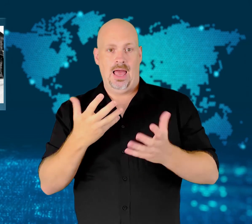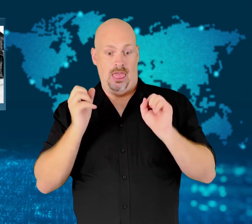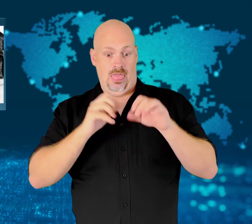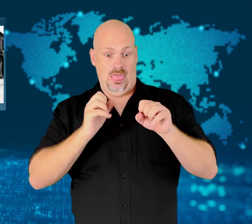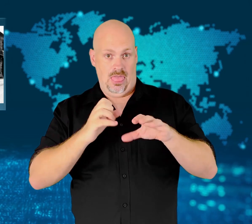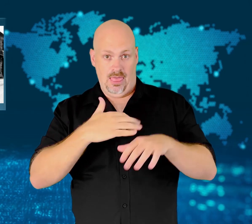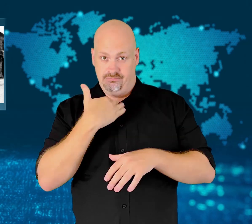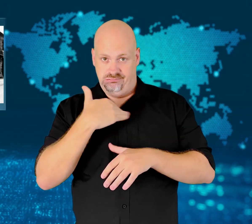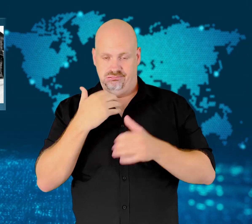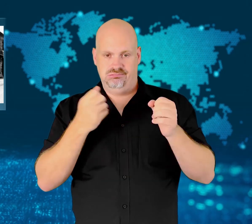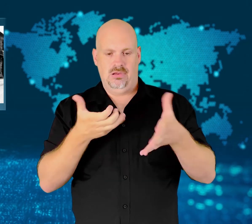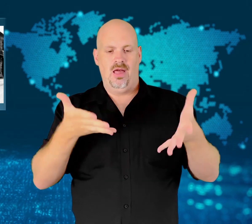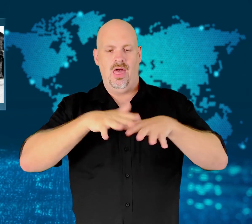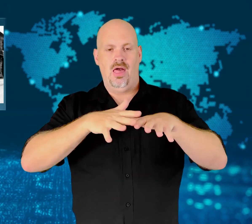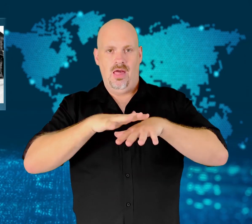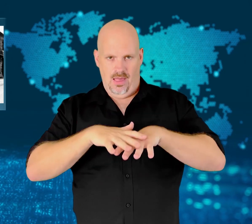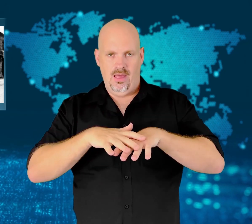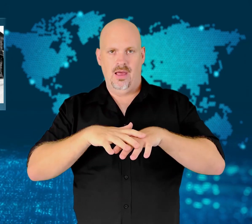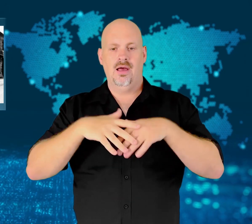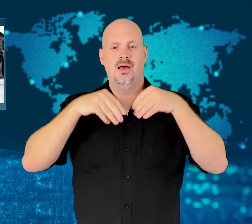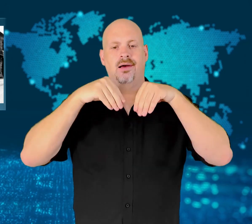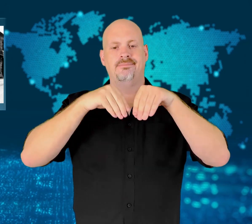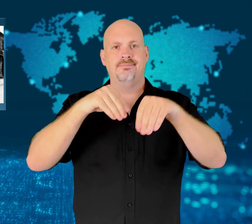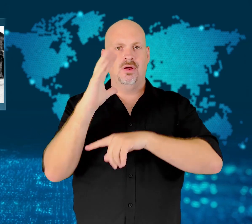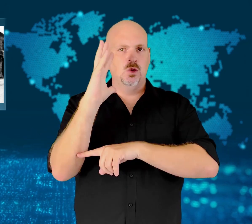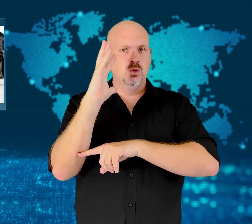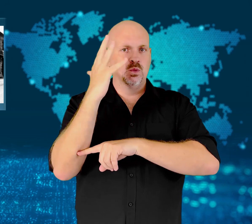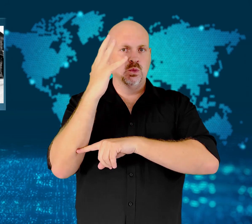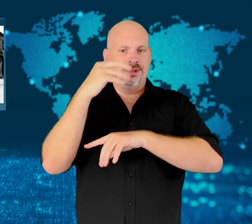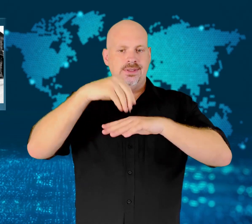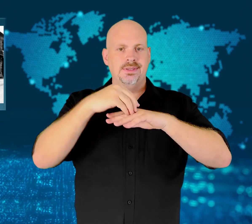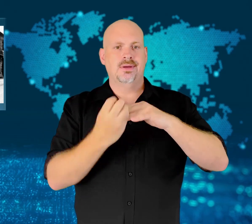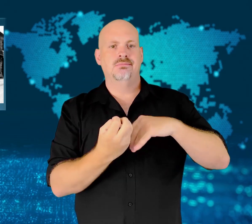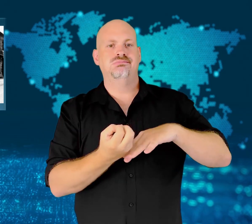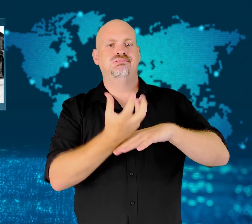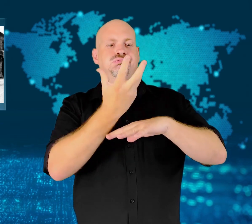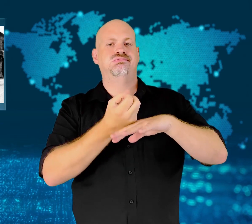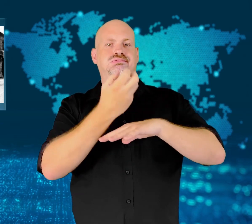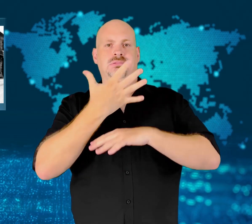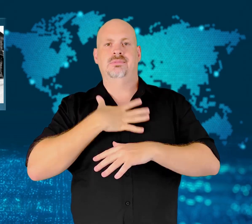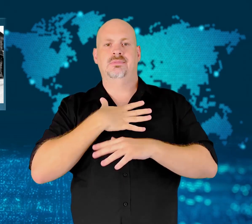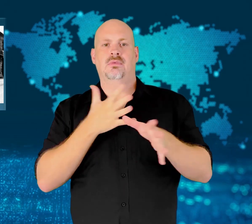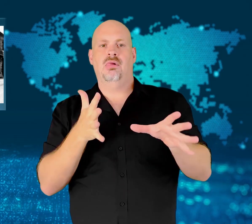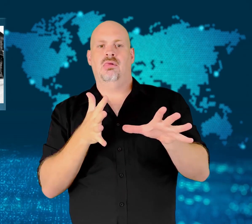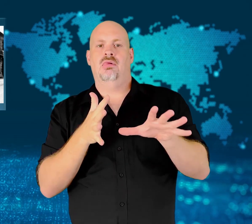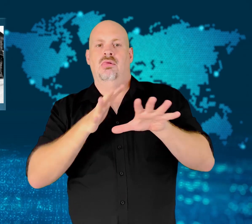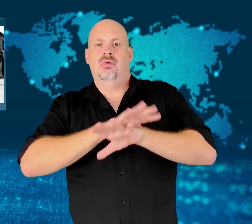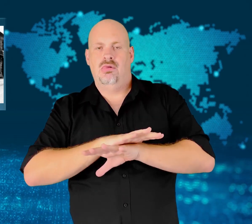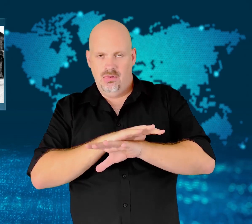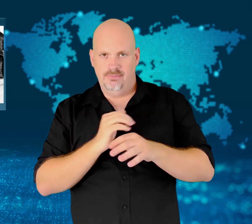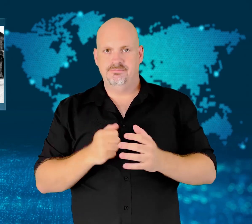planting trees to hide any trace of the bodies, but the ashes have